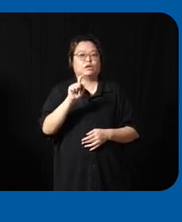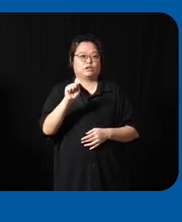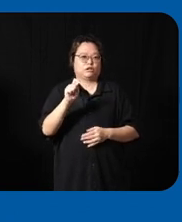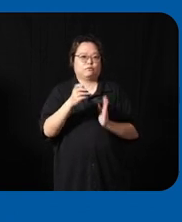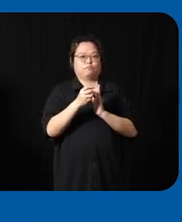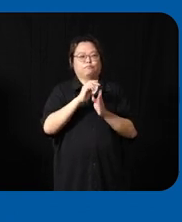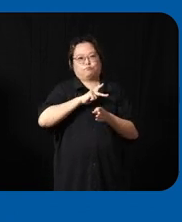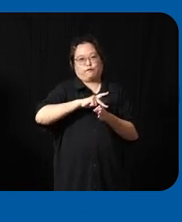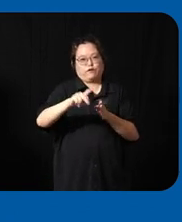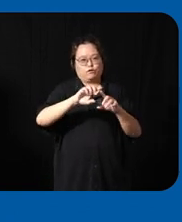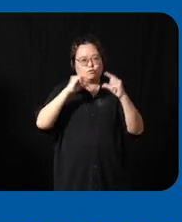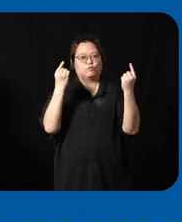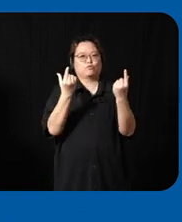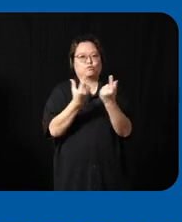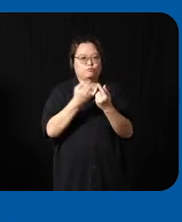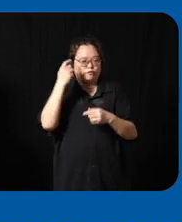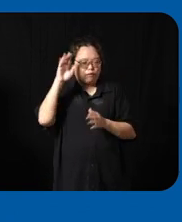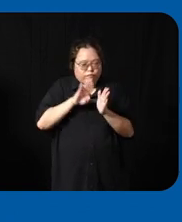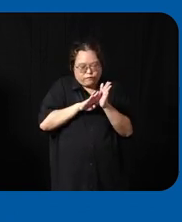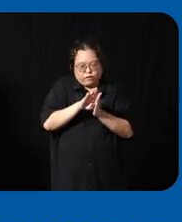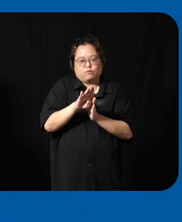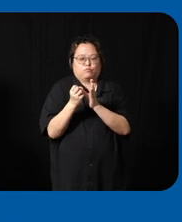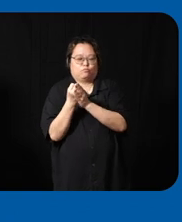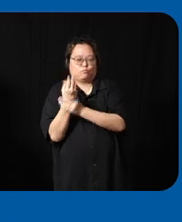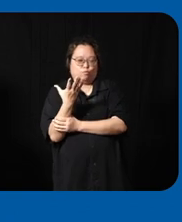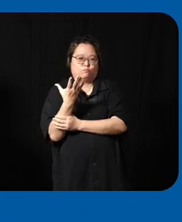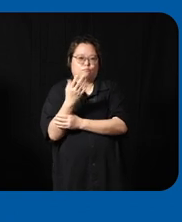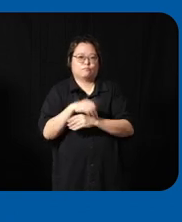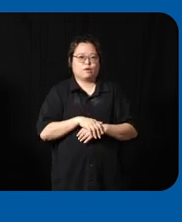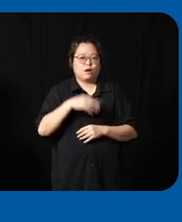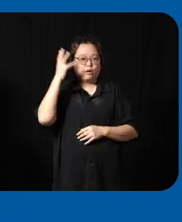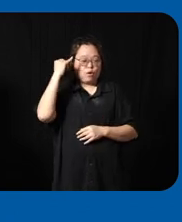for Collective growth because we do recognize that Collective impact is very different in